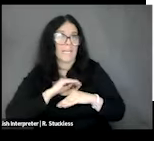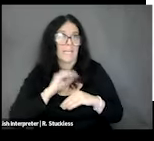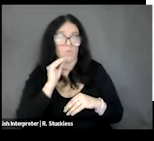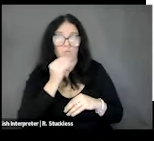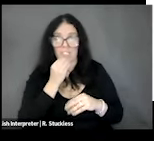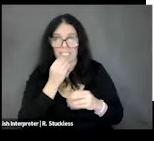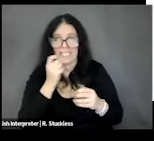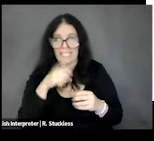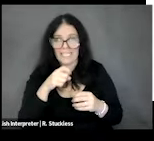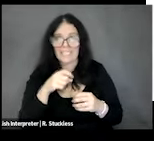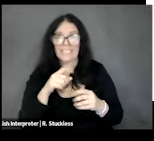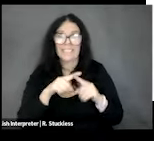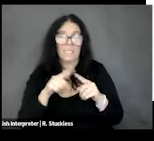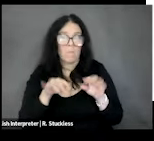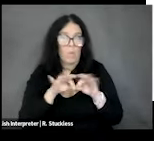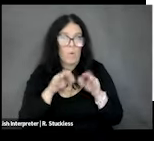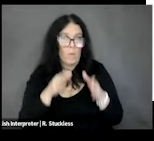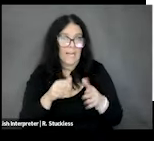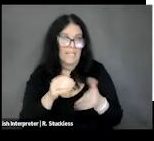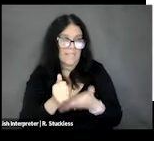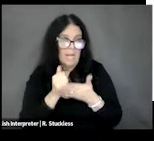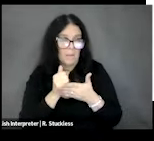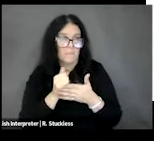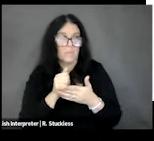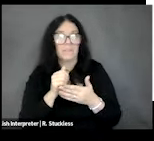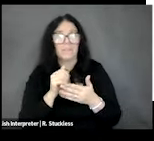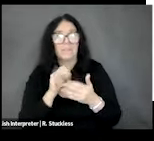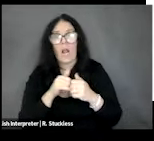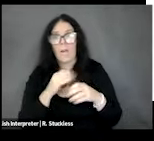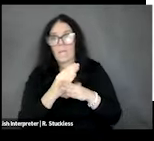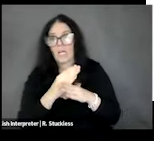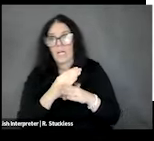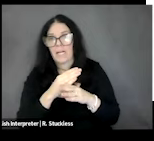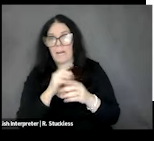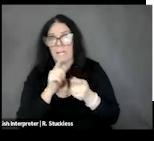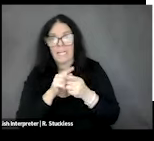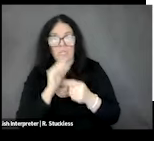helps, and barriers to meeting nutritional needs. I tried to pick some topics that aren't often